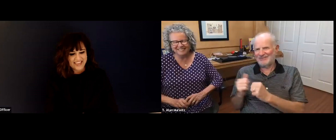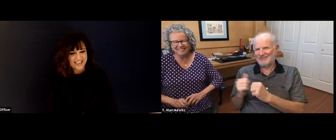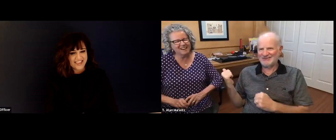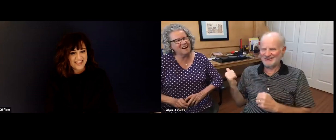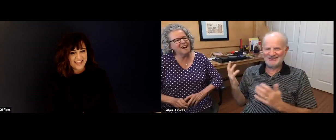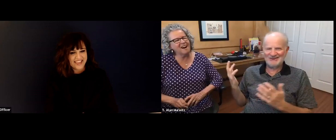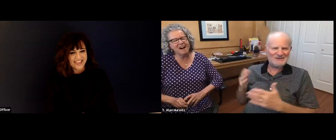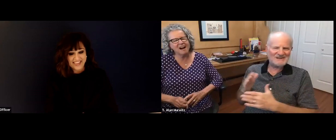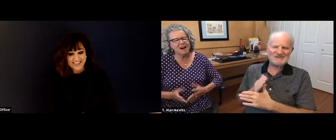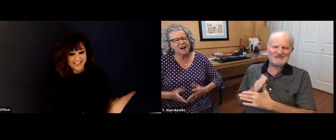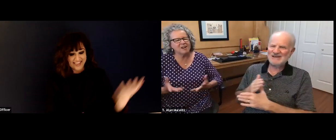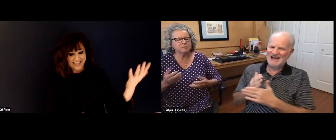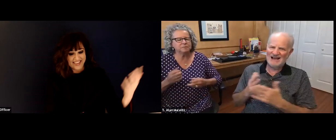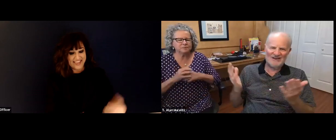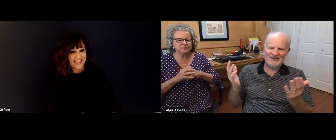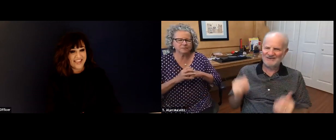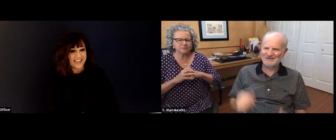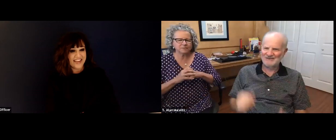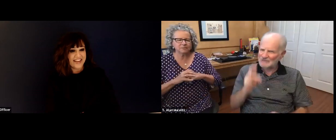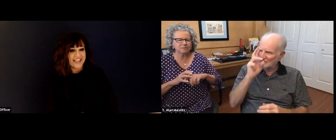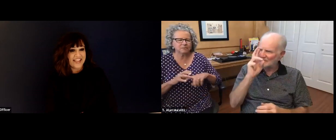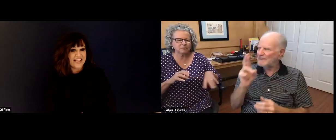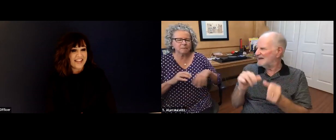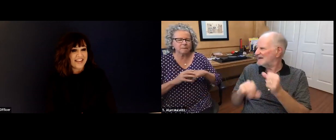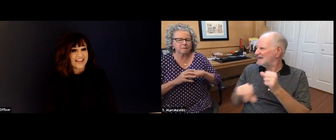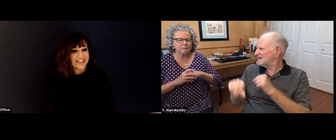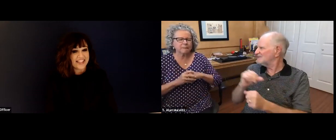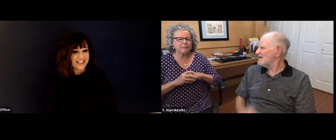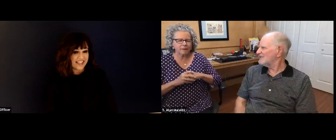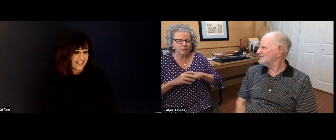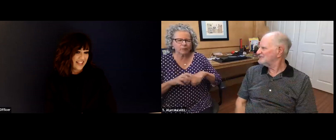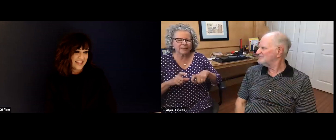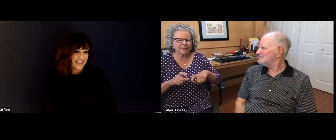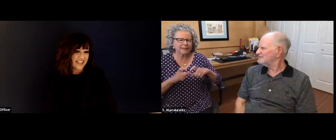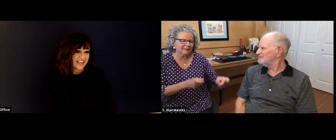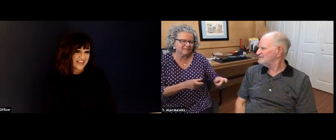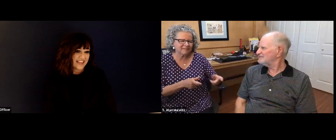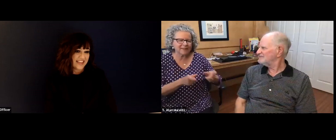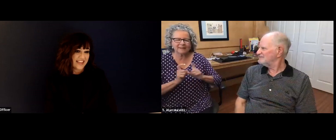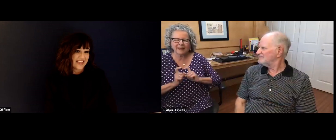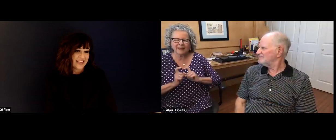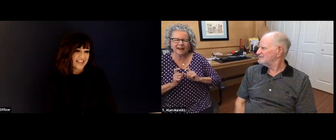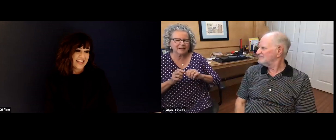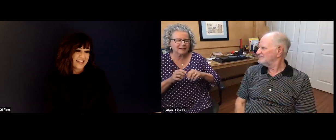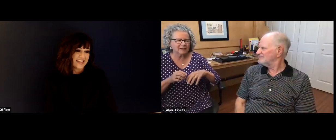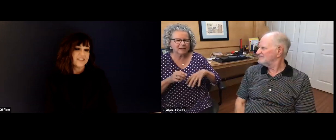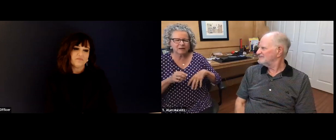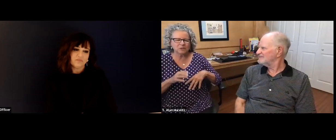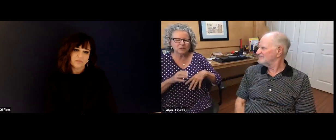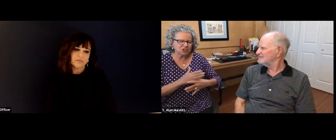don't know. Do you have any secrets from me? I don't think so. I know, I have no secrets from Vicki. And at any rate, we